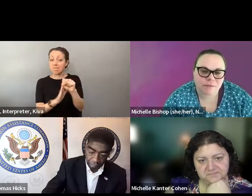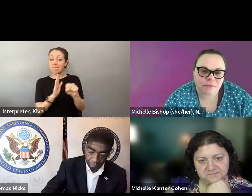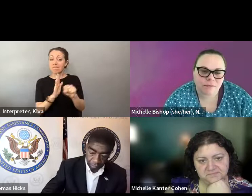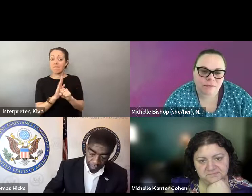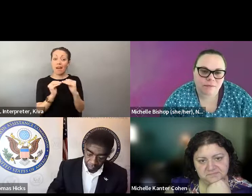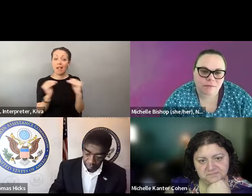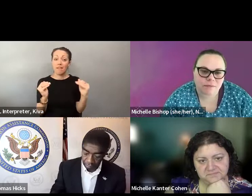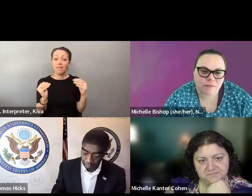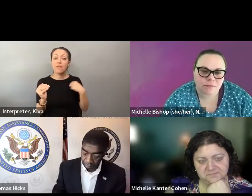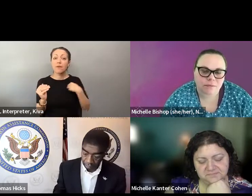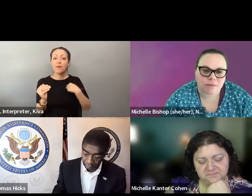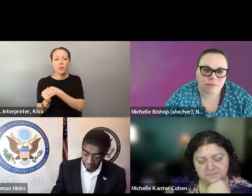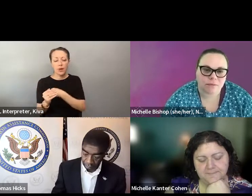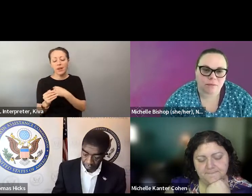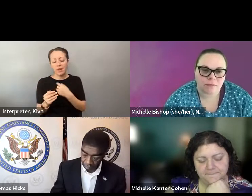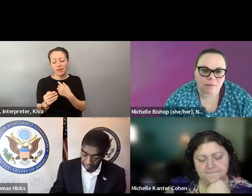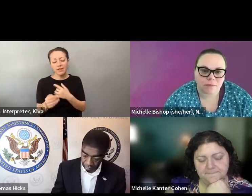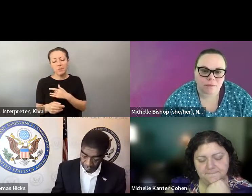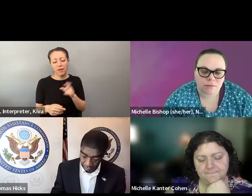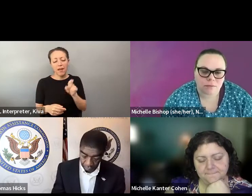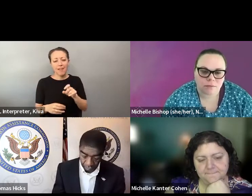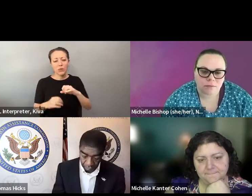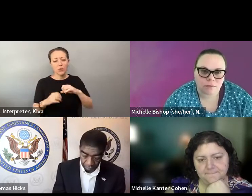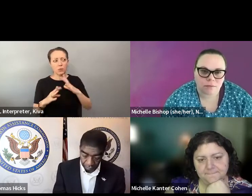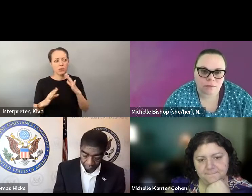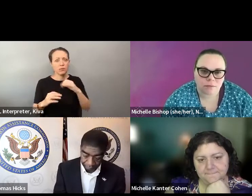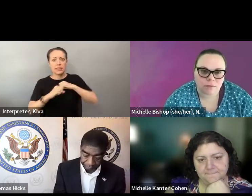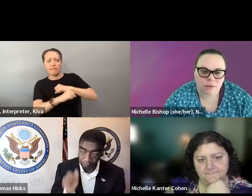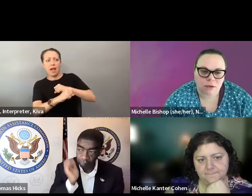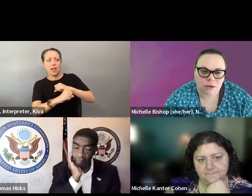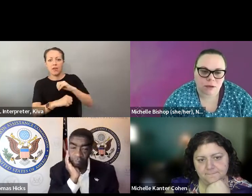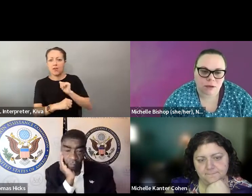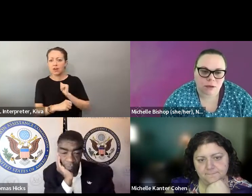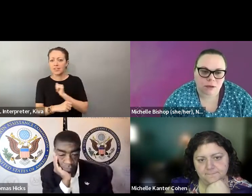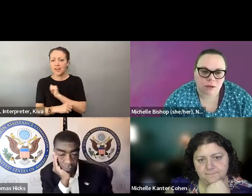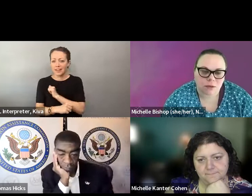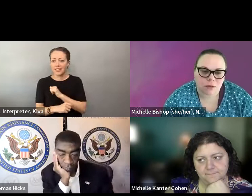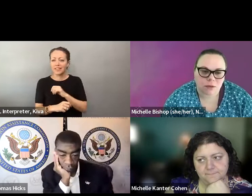» Unfortunately there's la lot